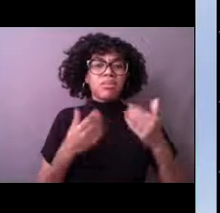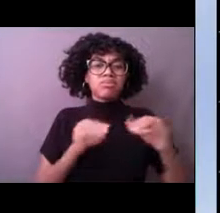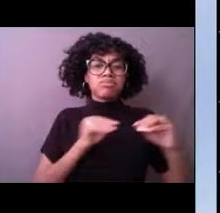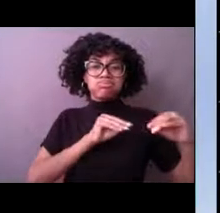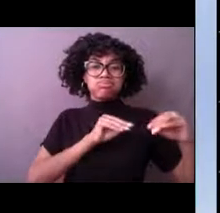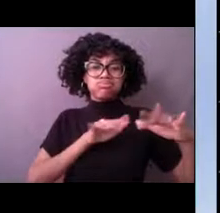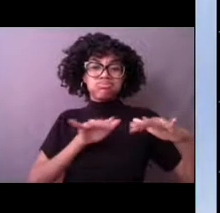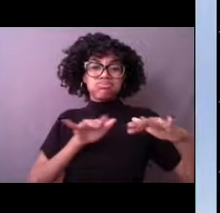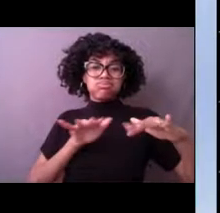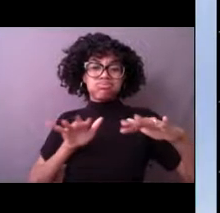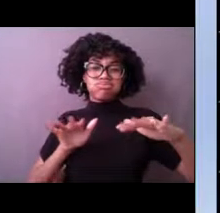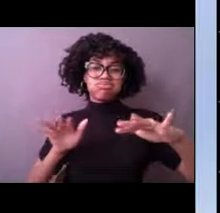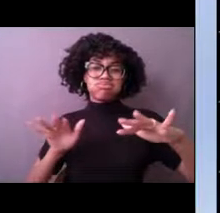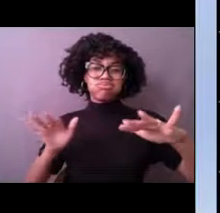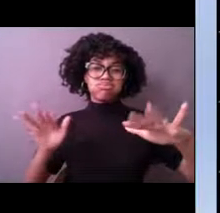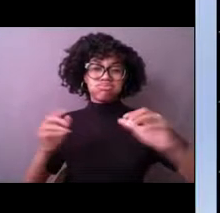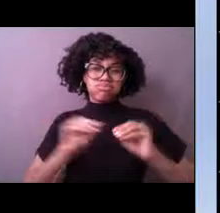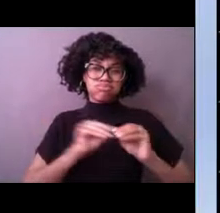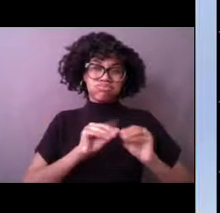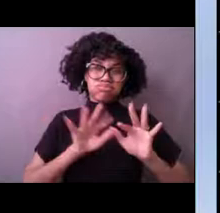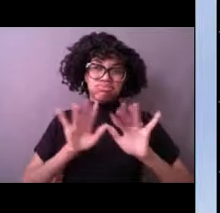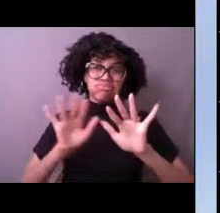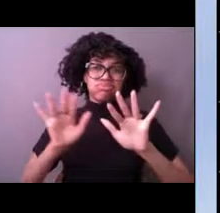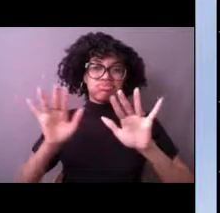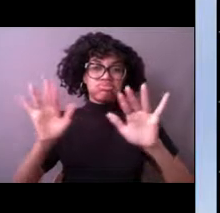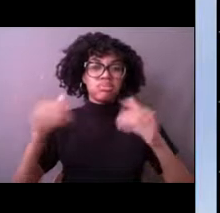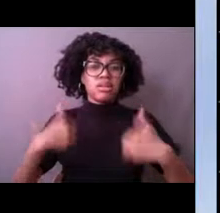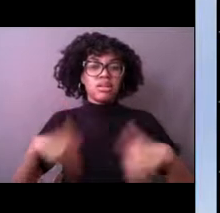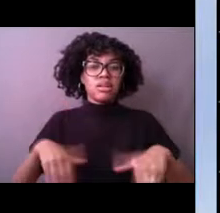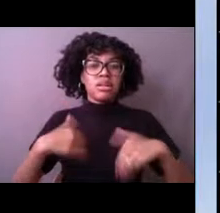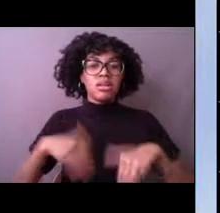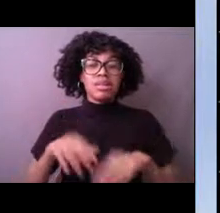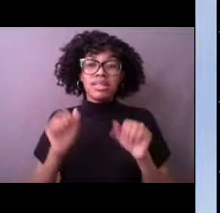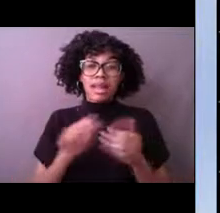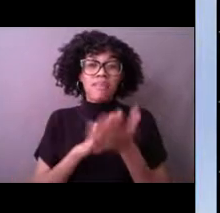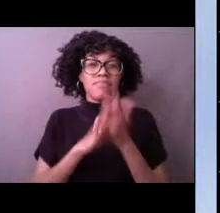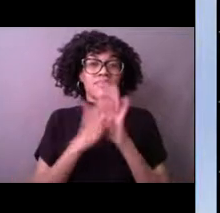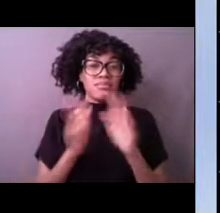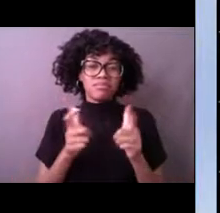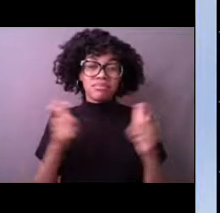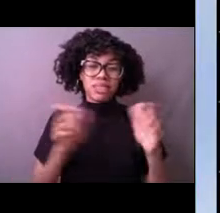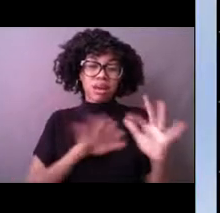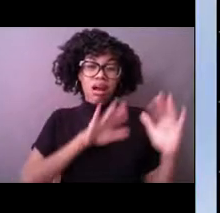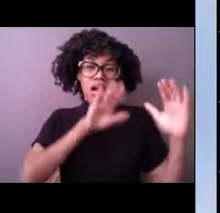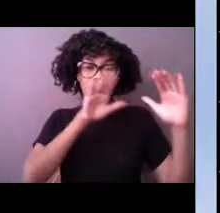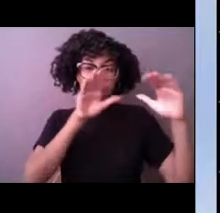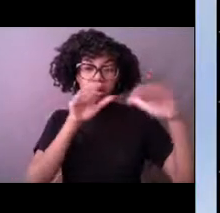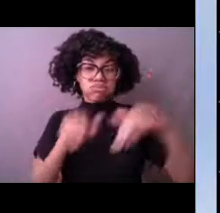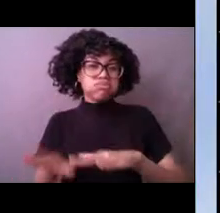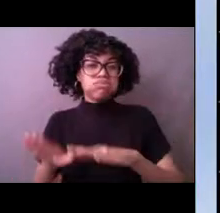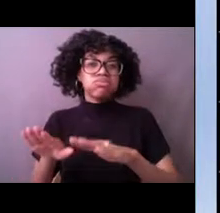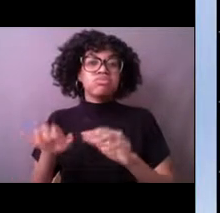and how it could be a really big event. And so we have these 39 tsunami buoys